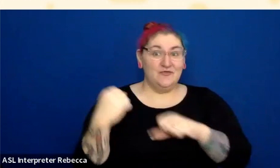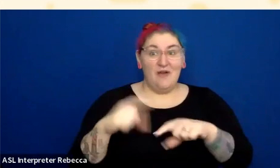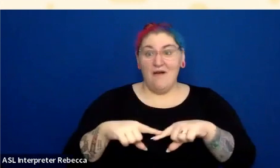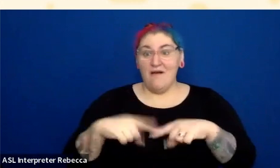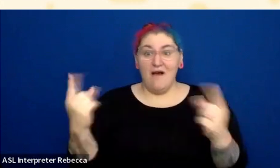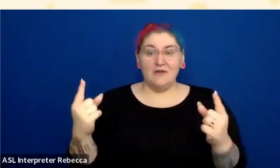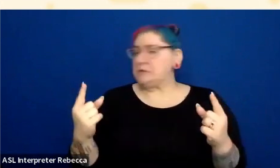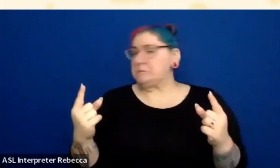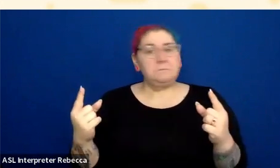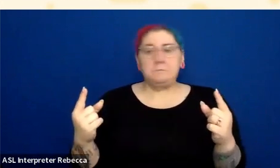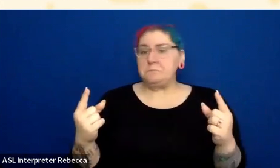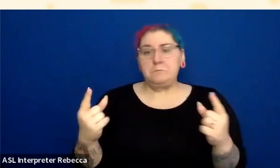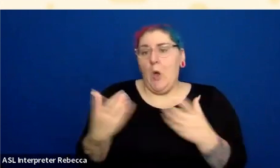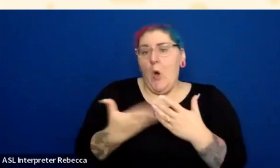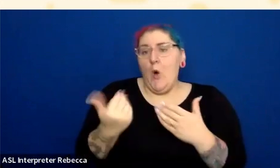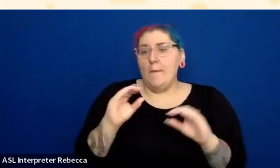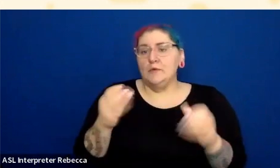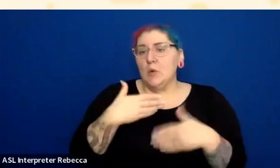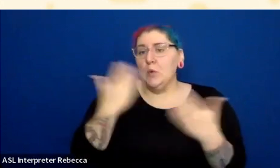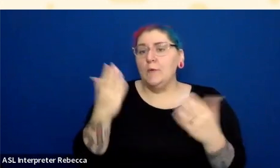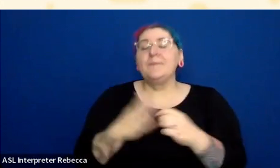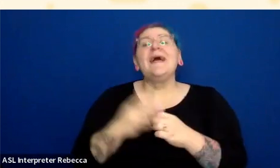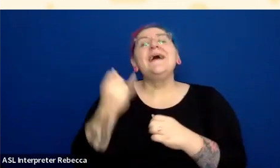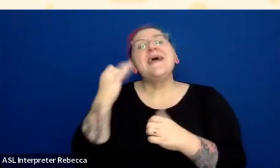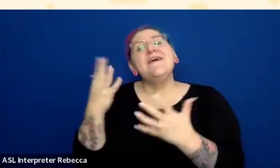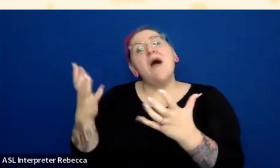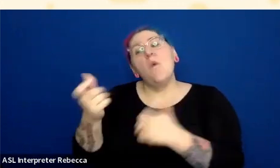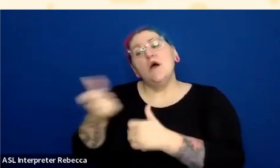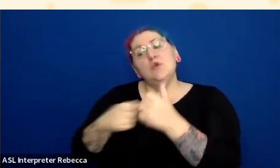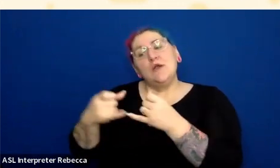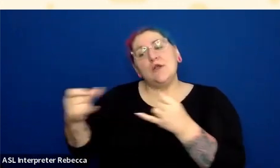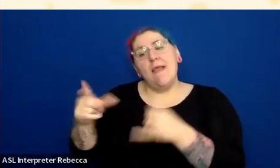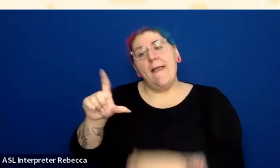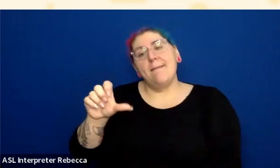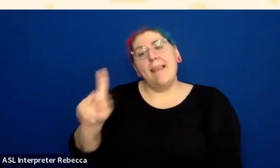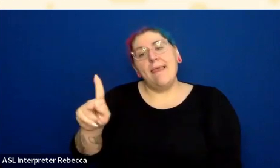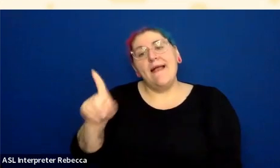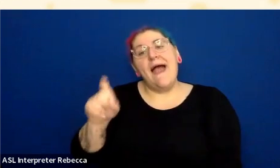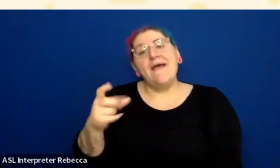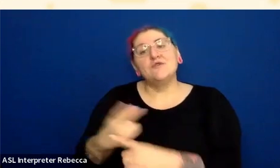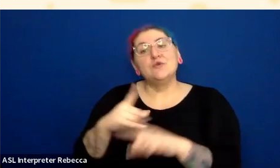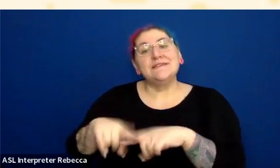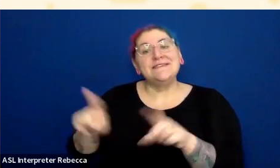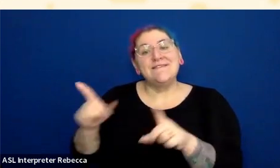to use a different color. Now I can not really go lighter because if I go lighter very quickly,